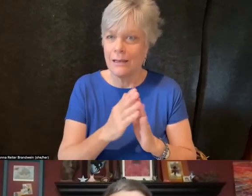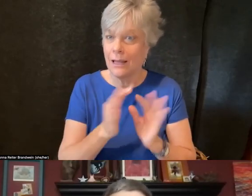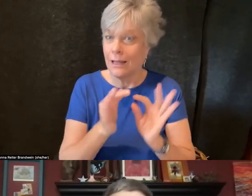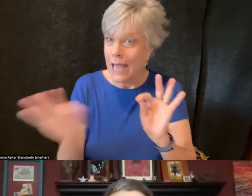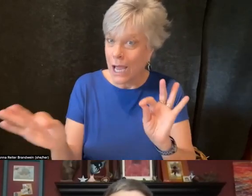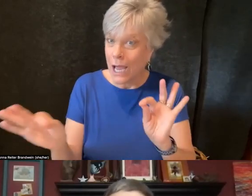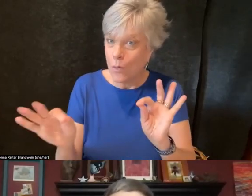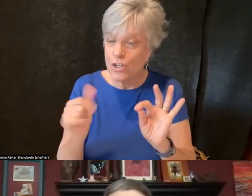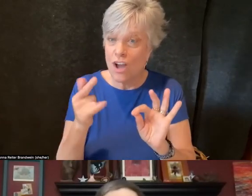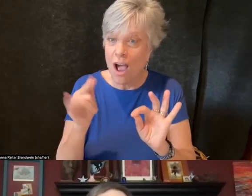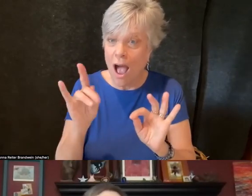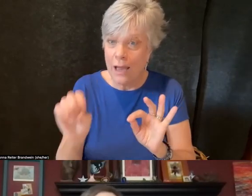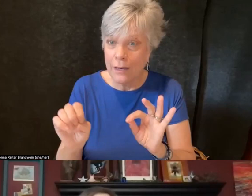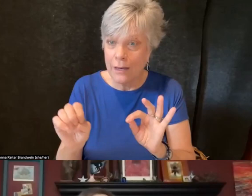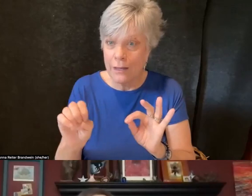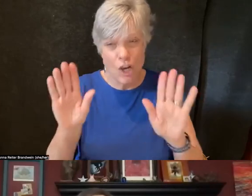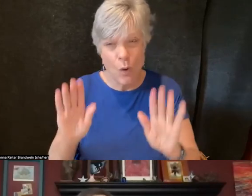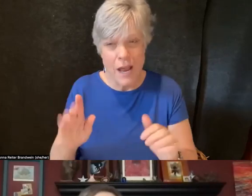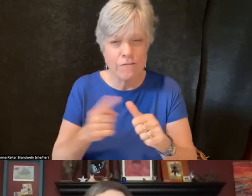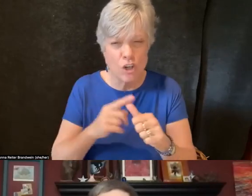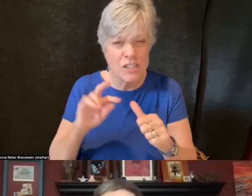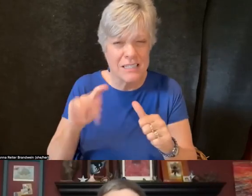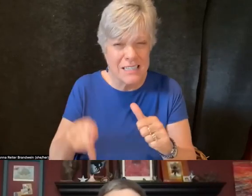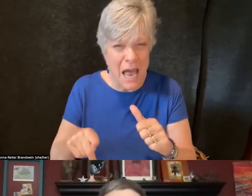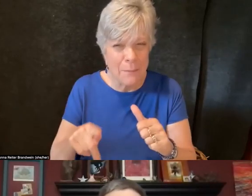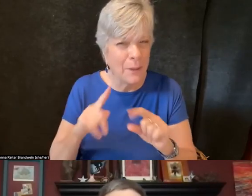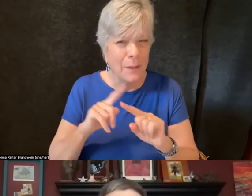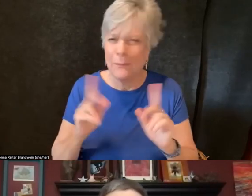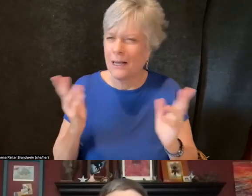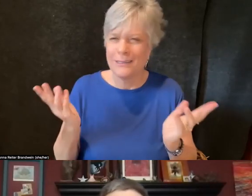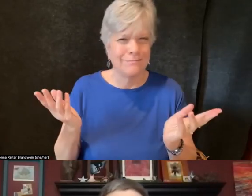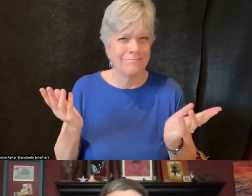But knowing how to recognize someone